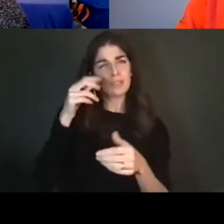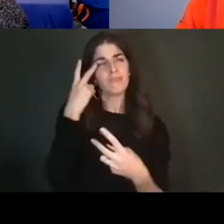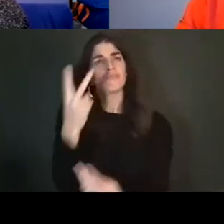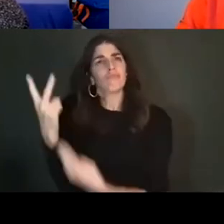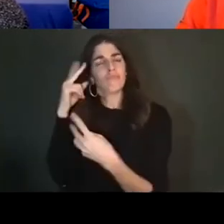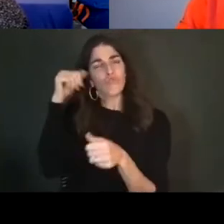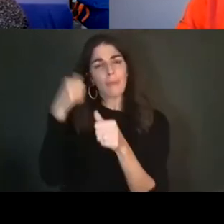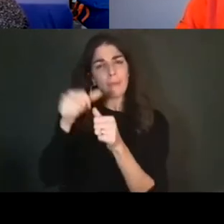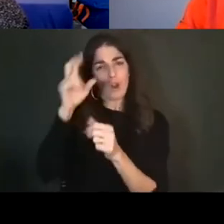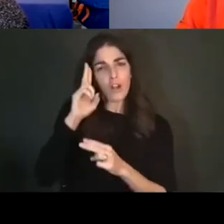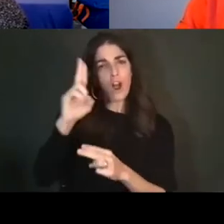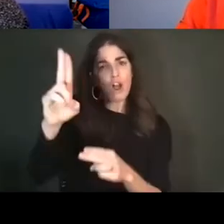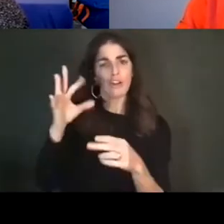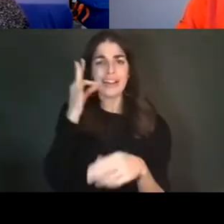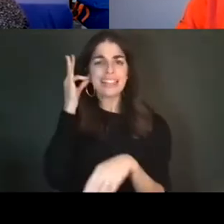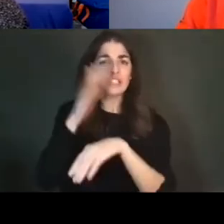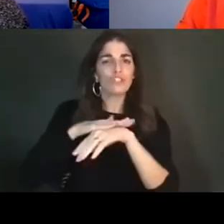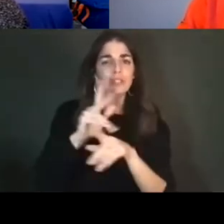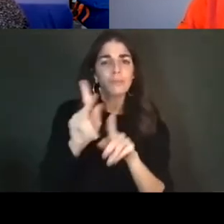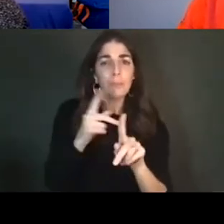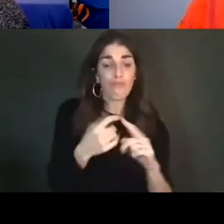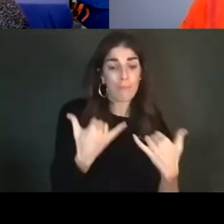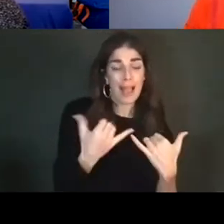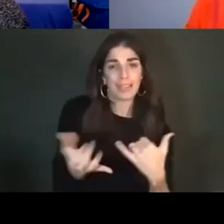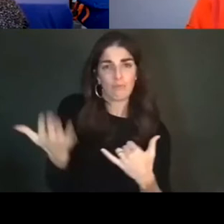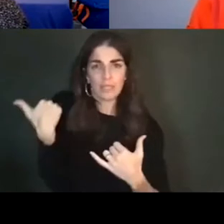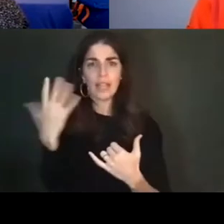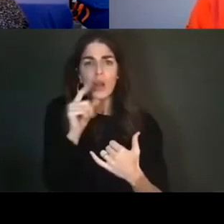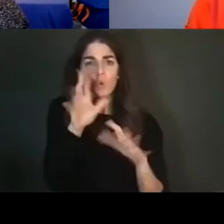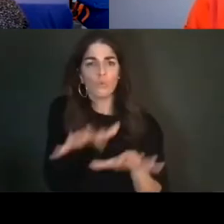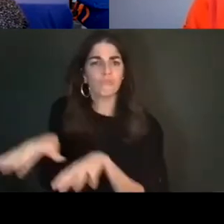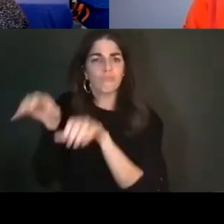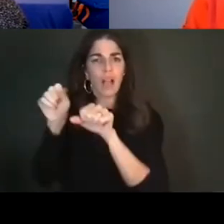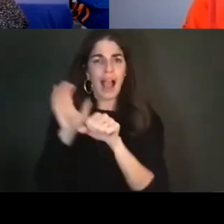people who held the land of our homes and universities before the arrival of colonizers